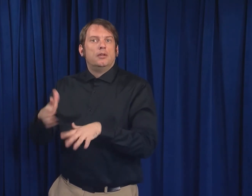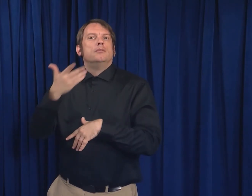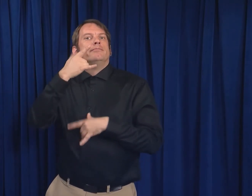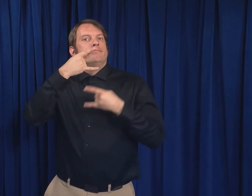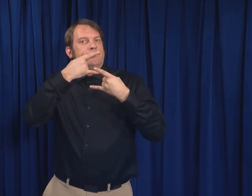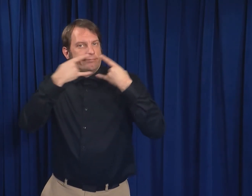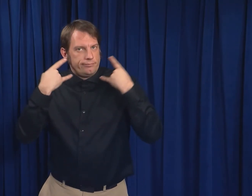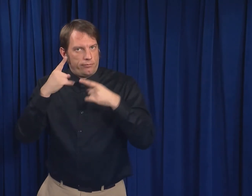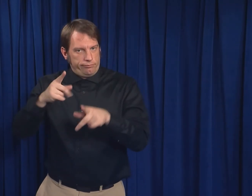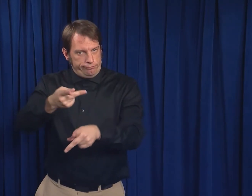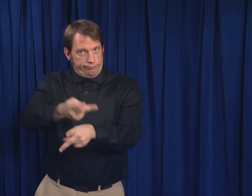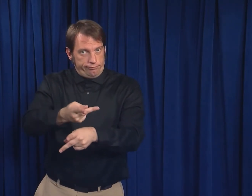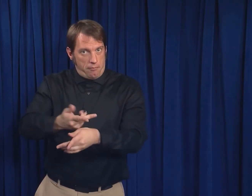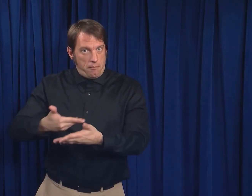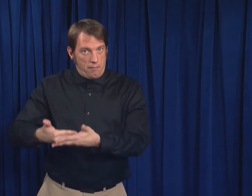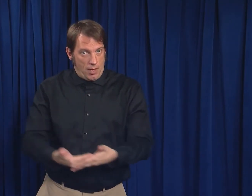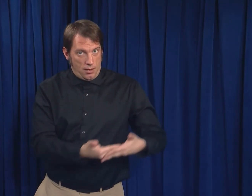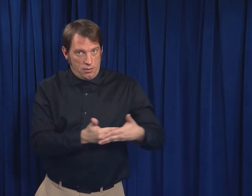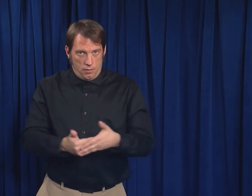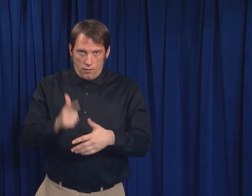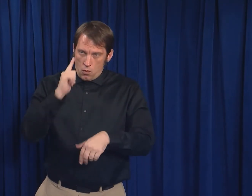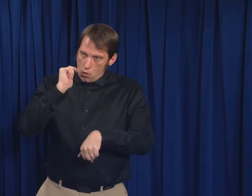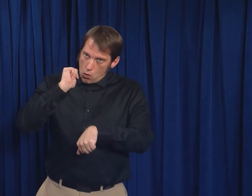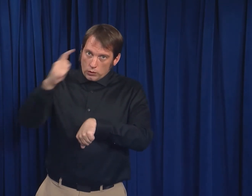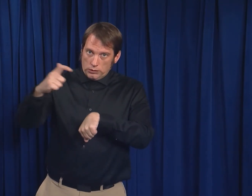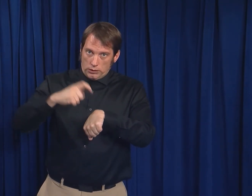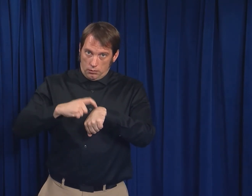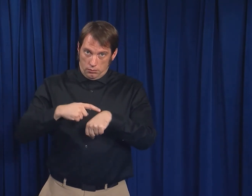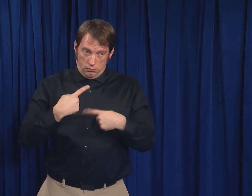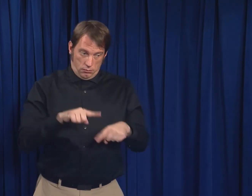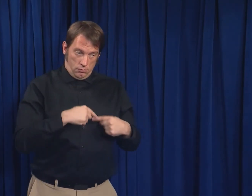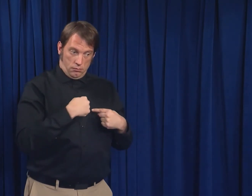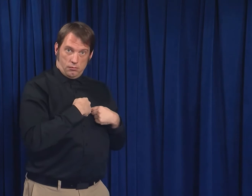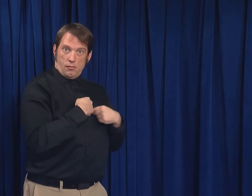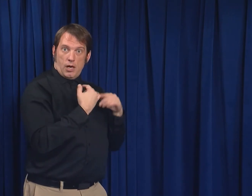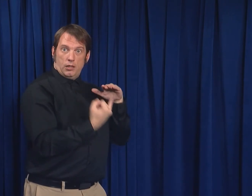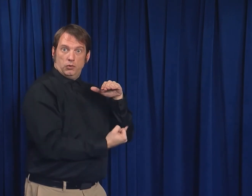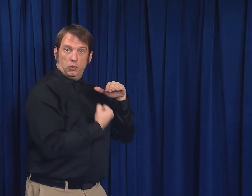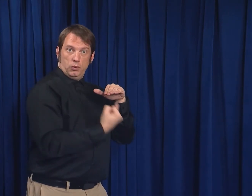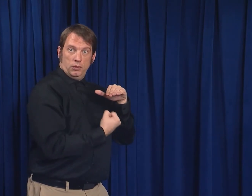and wear a mask when caring for the baby for the entire time you are in isolation